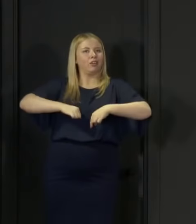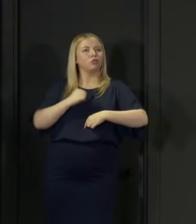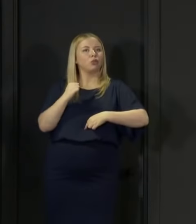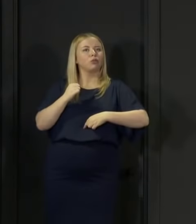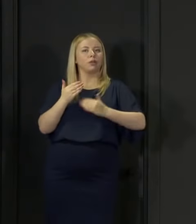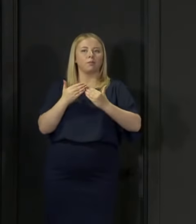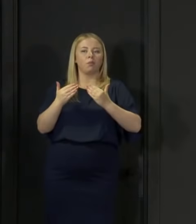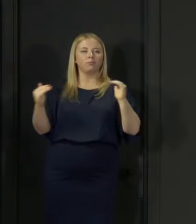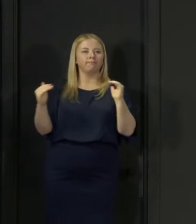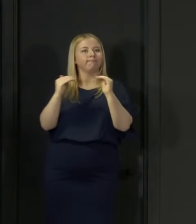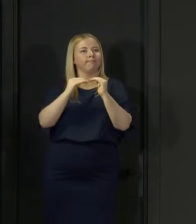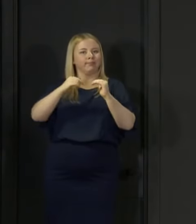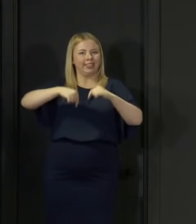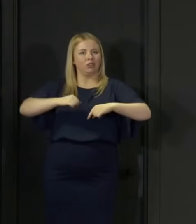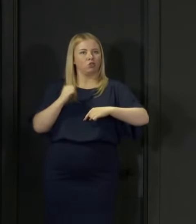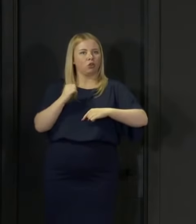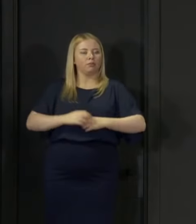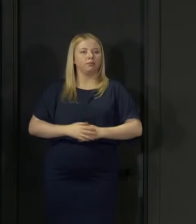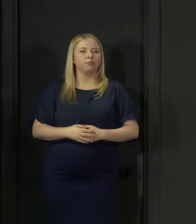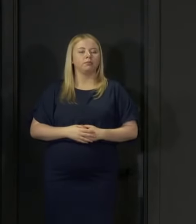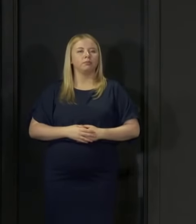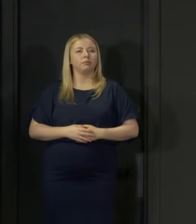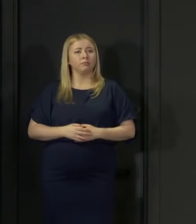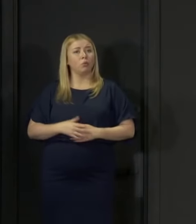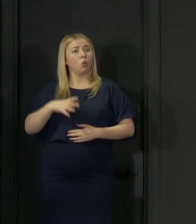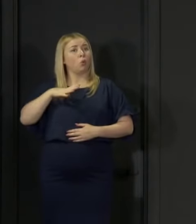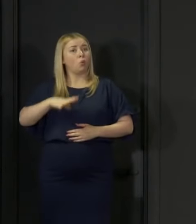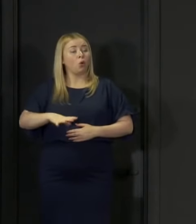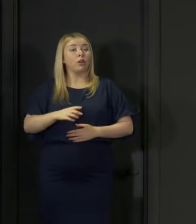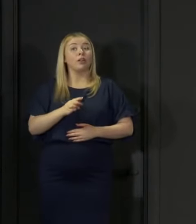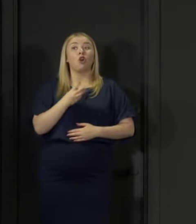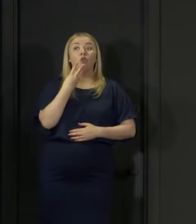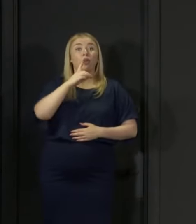We are looking for 3,000 members of the public to take part.